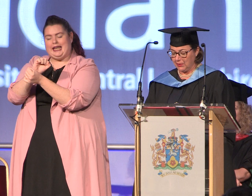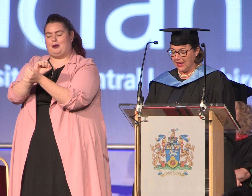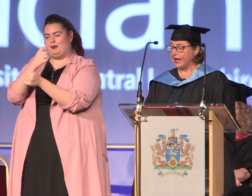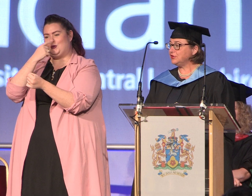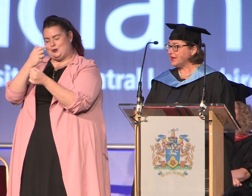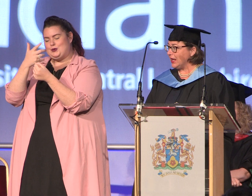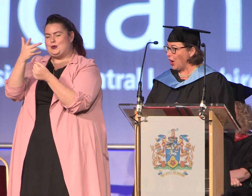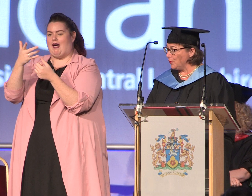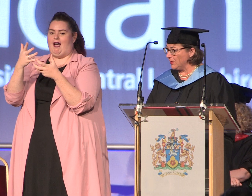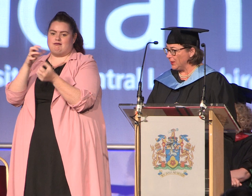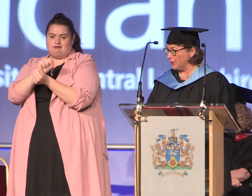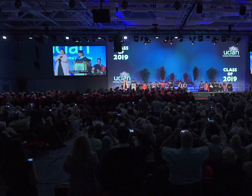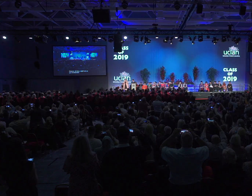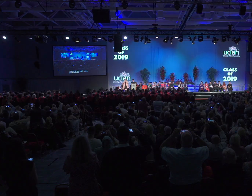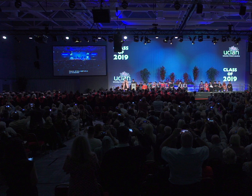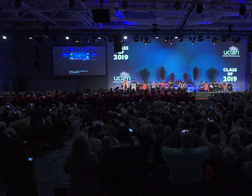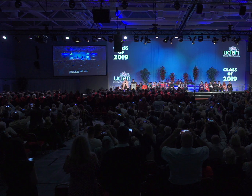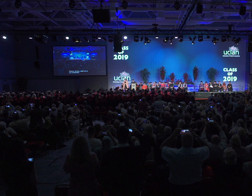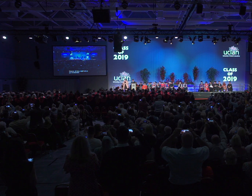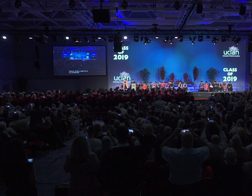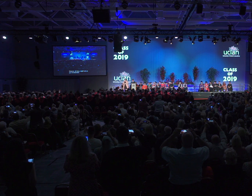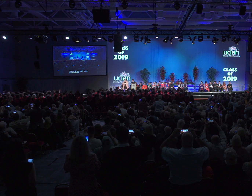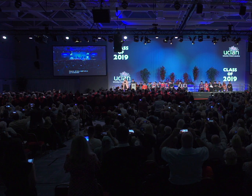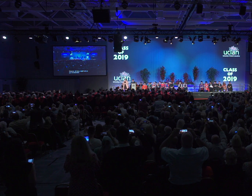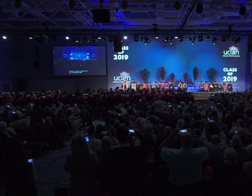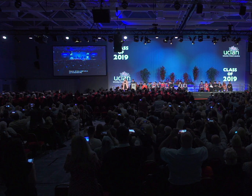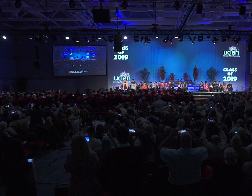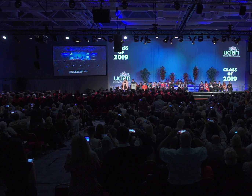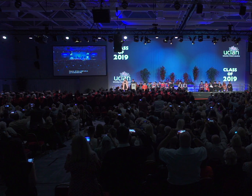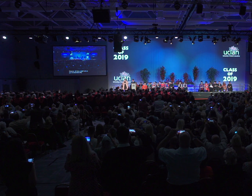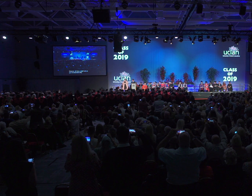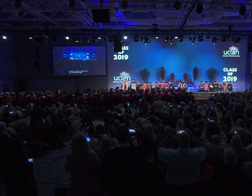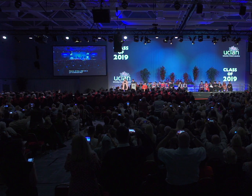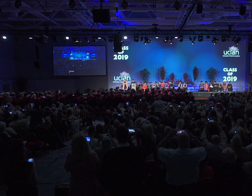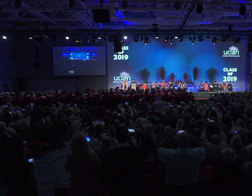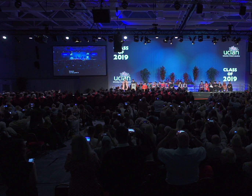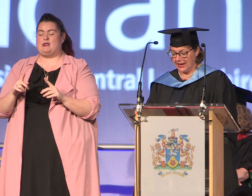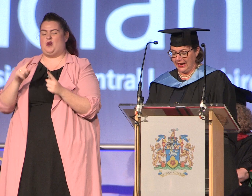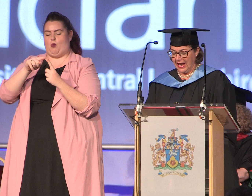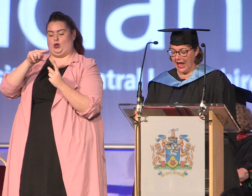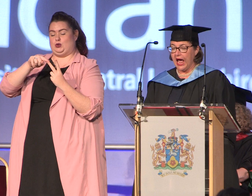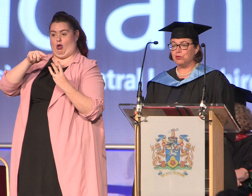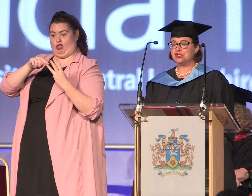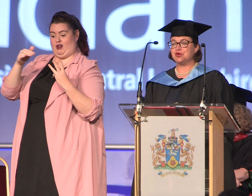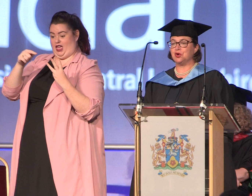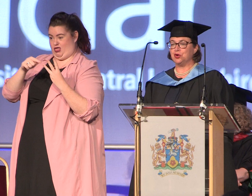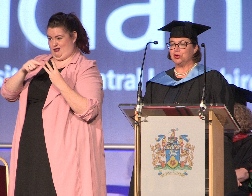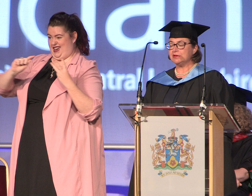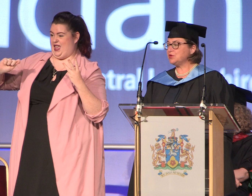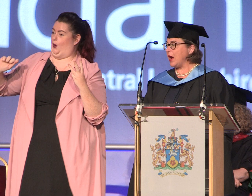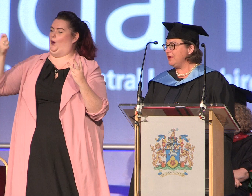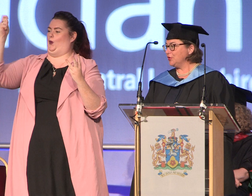to take home with you so on a count of three I want you all to wave your